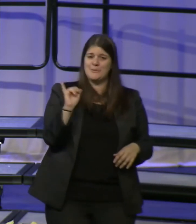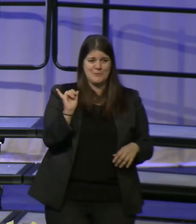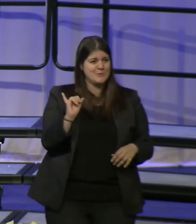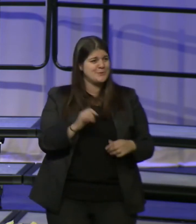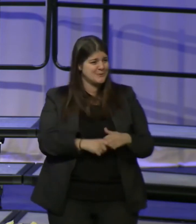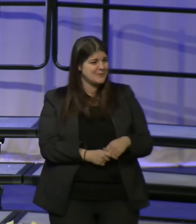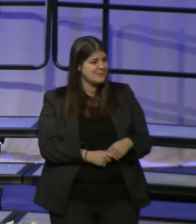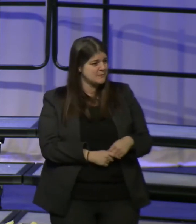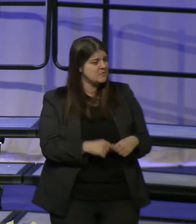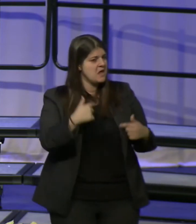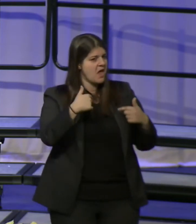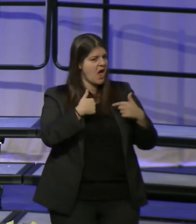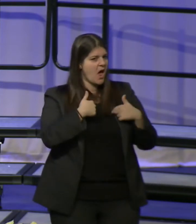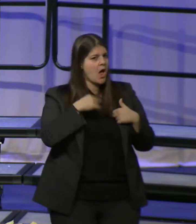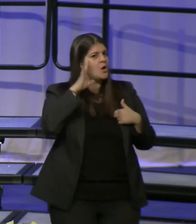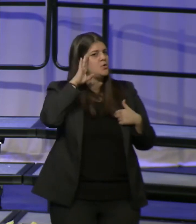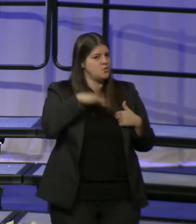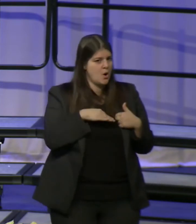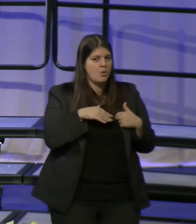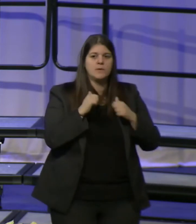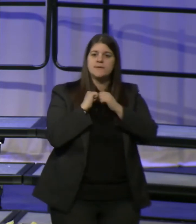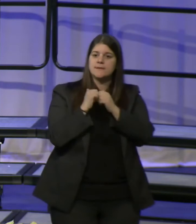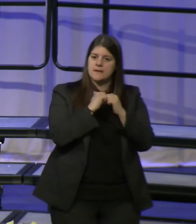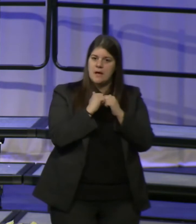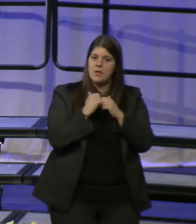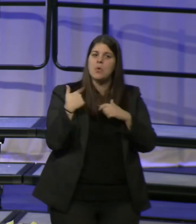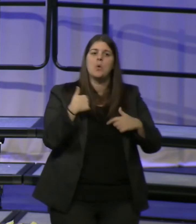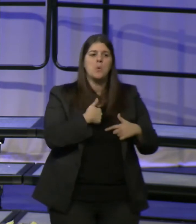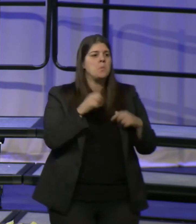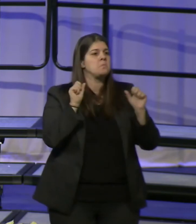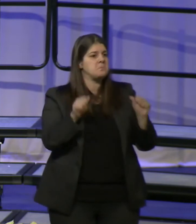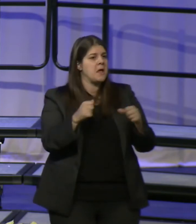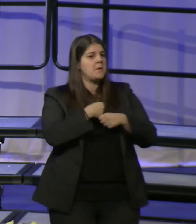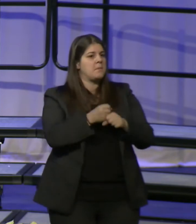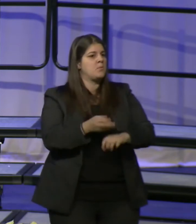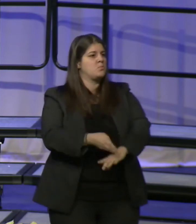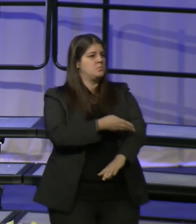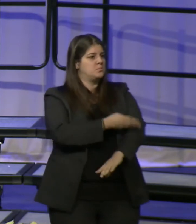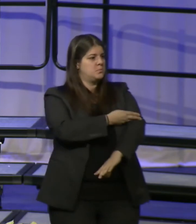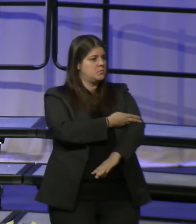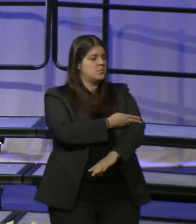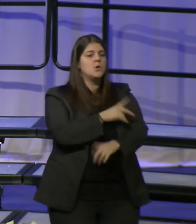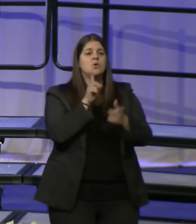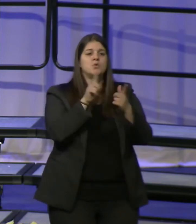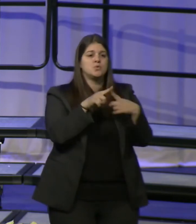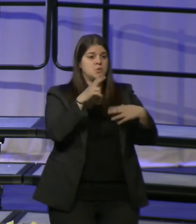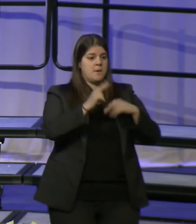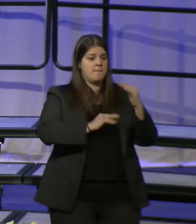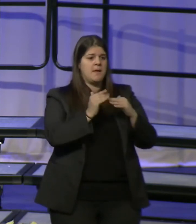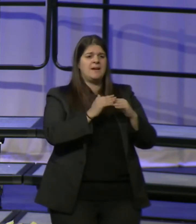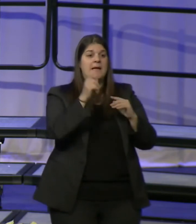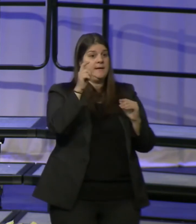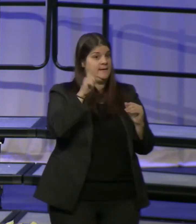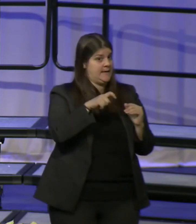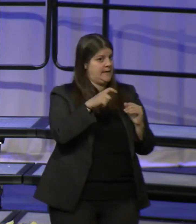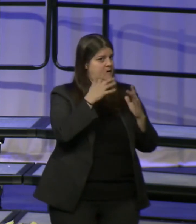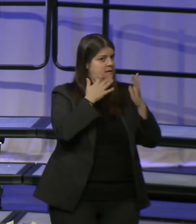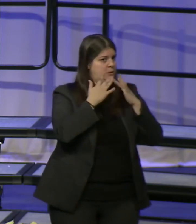I know that together we can make progress on building much needed schools while redistricting